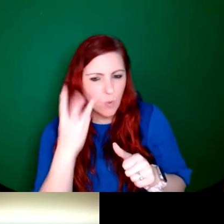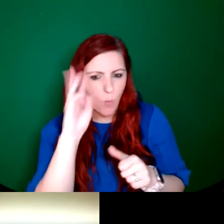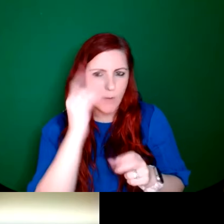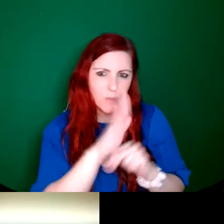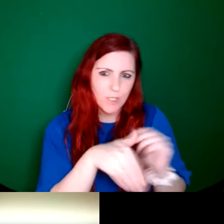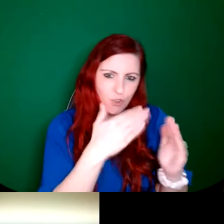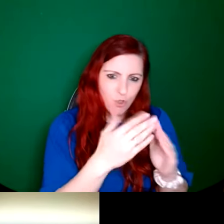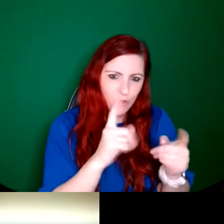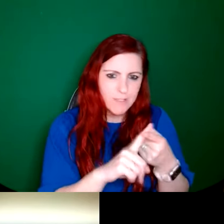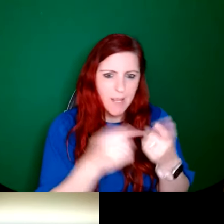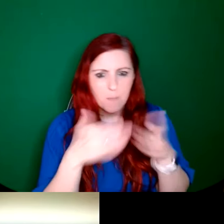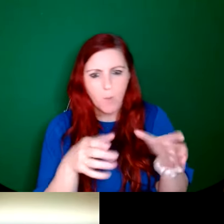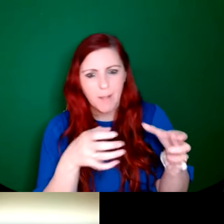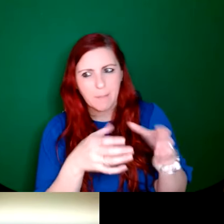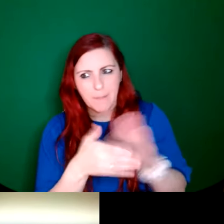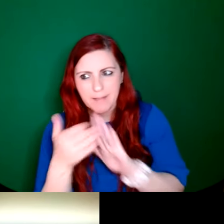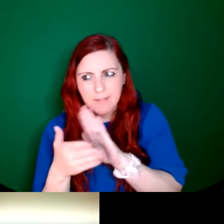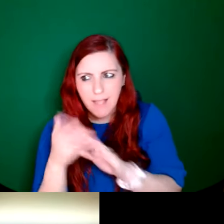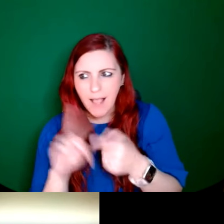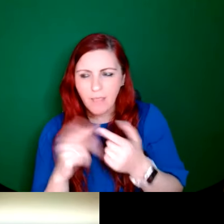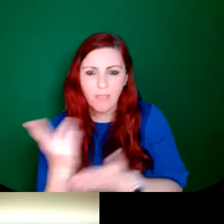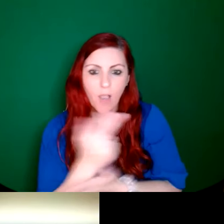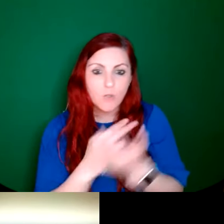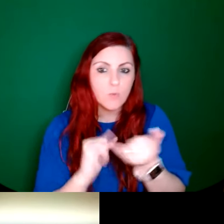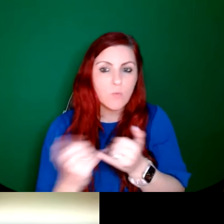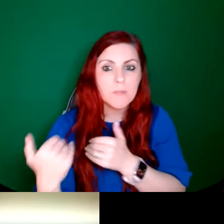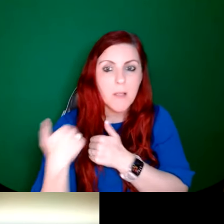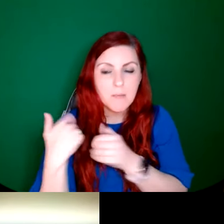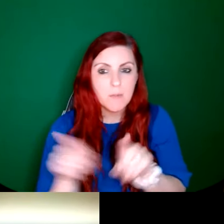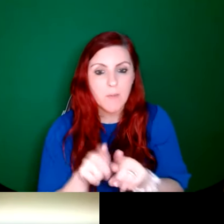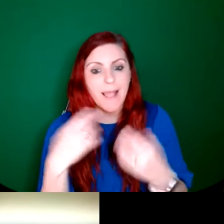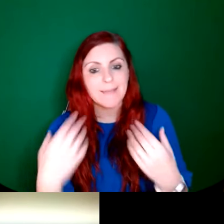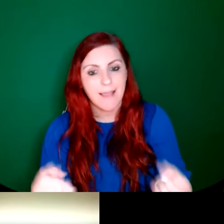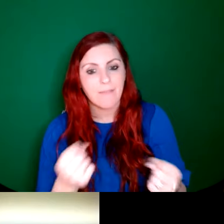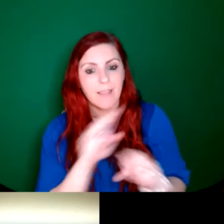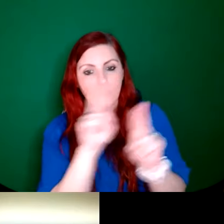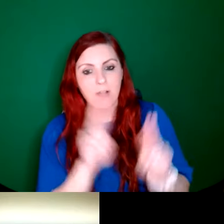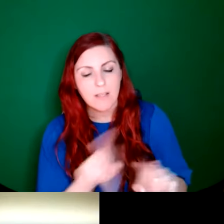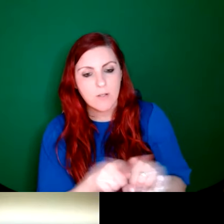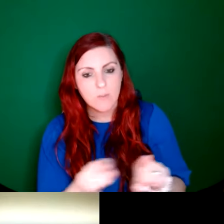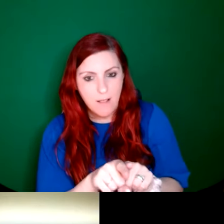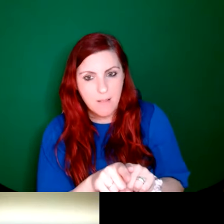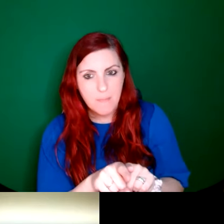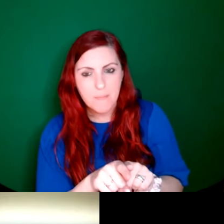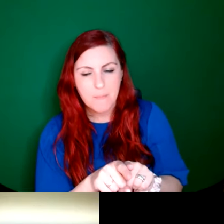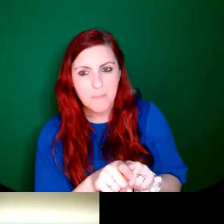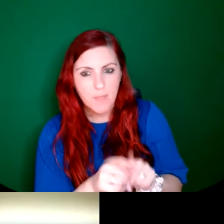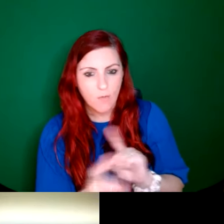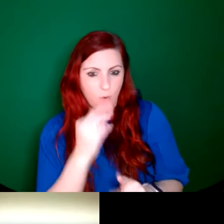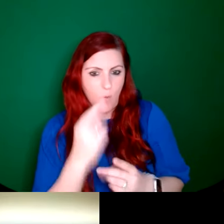buildings listed and the artists responsible. And it also has the international ones for anyone who wants to look at Irish stained glass and further afield.